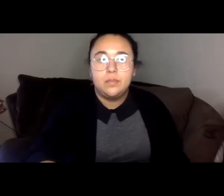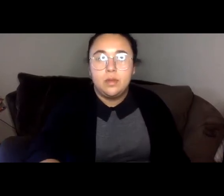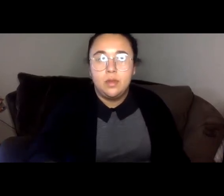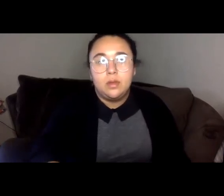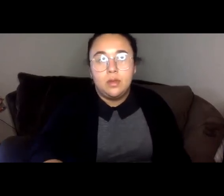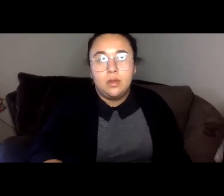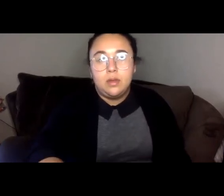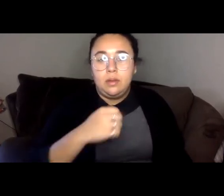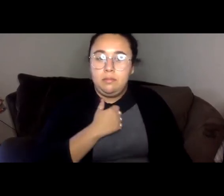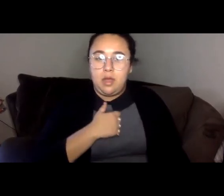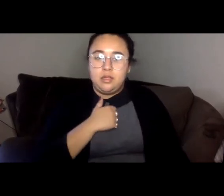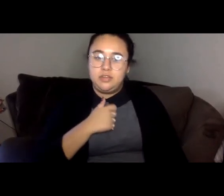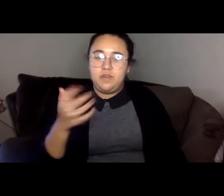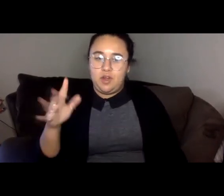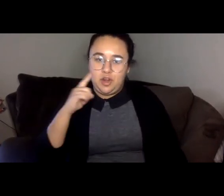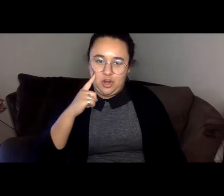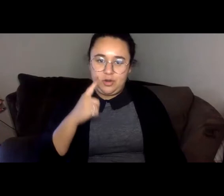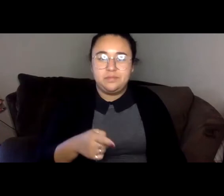already heard me read from this.